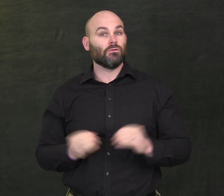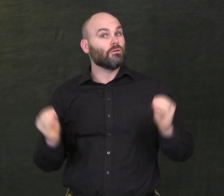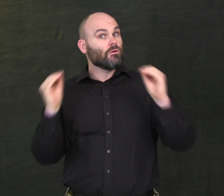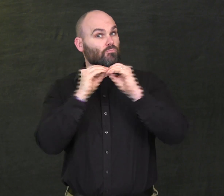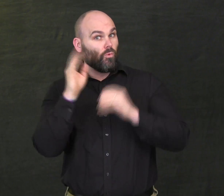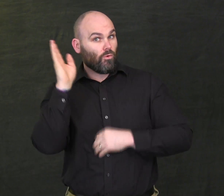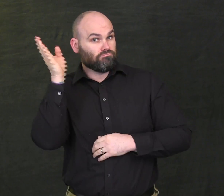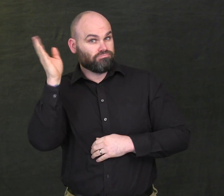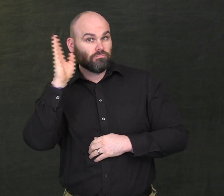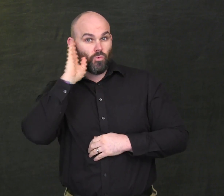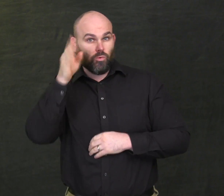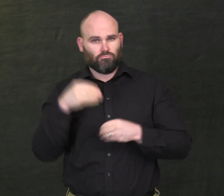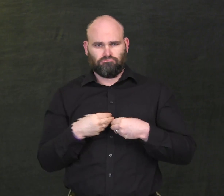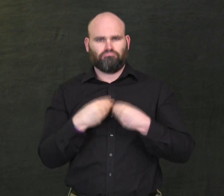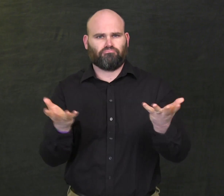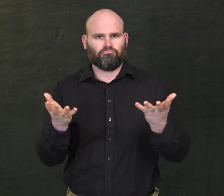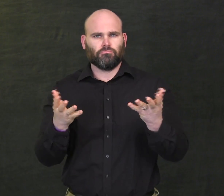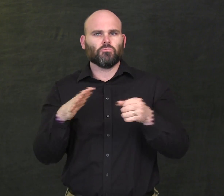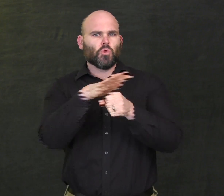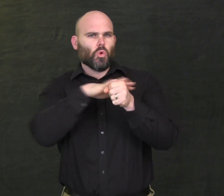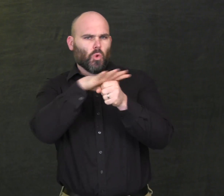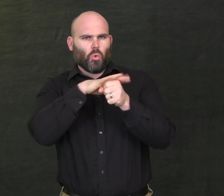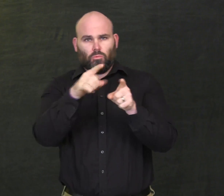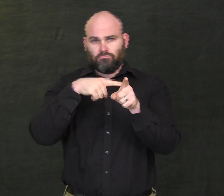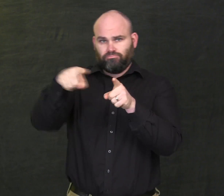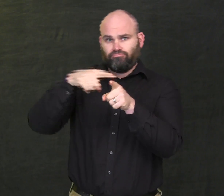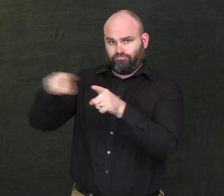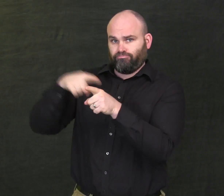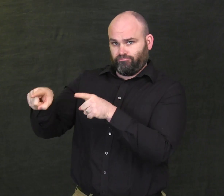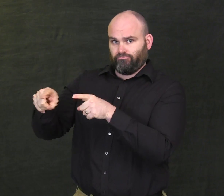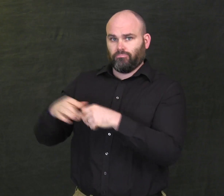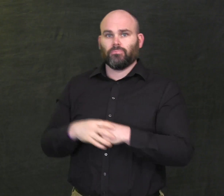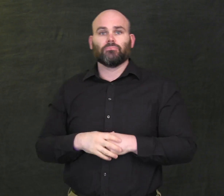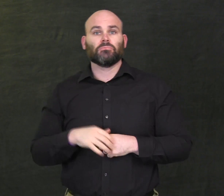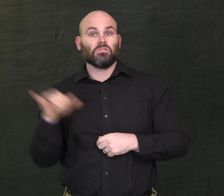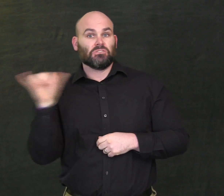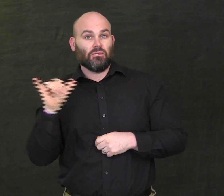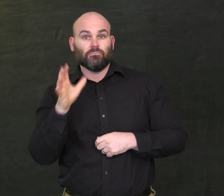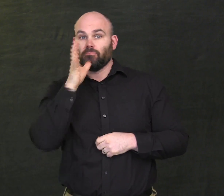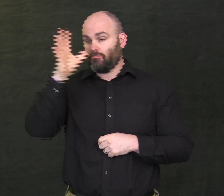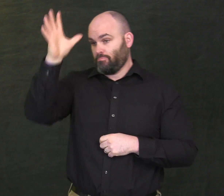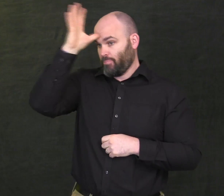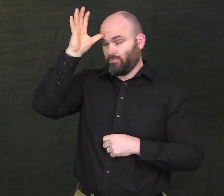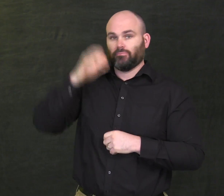Additional presentations will be offered by local professionals and parents